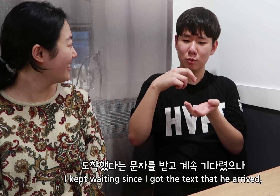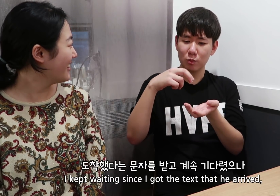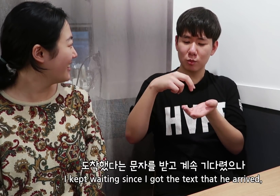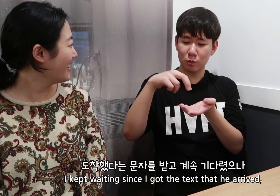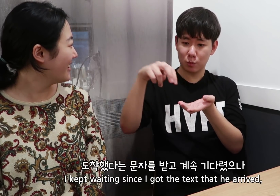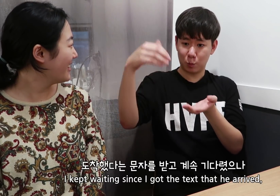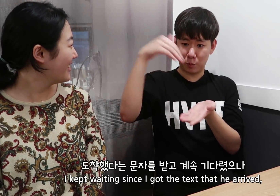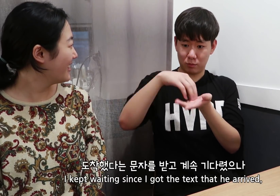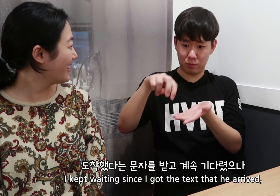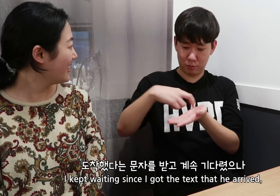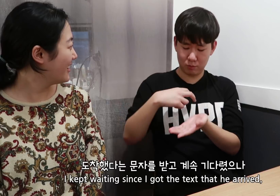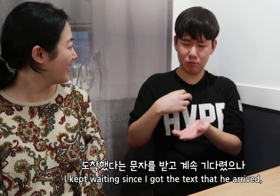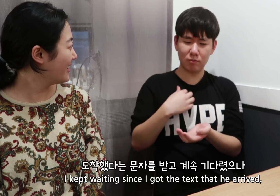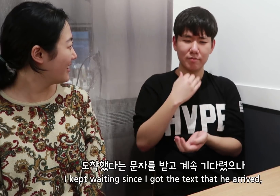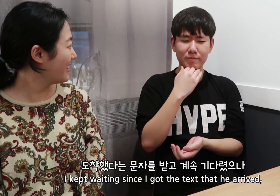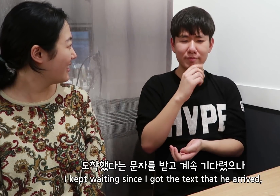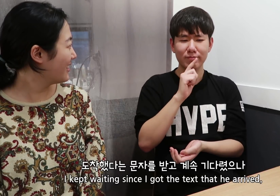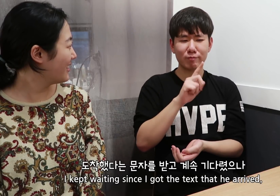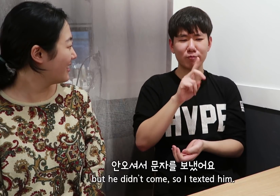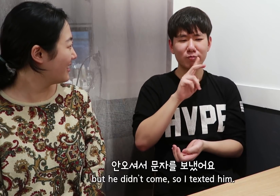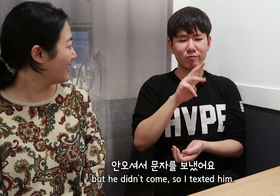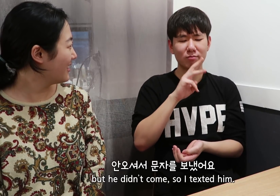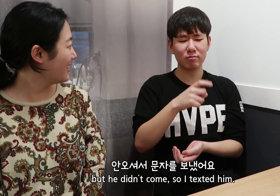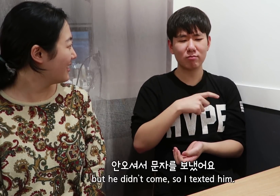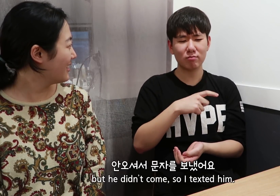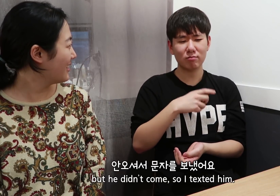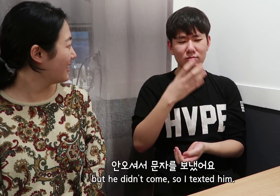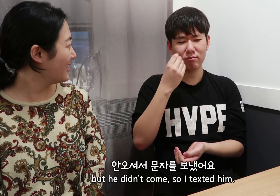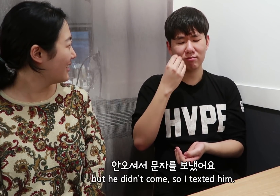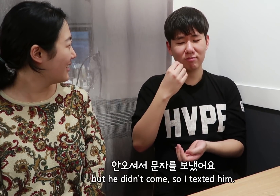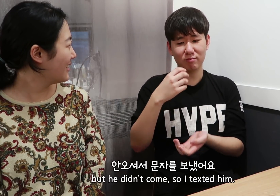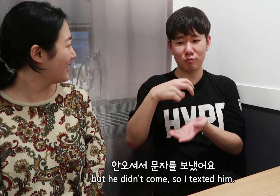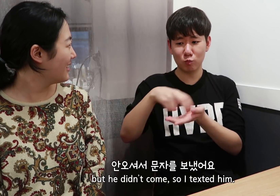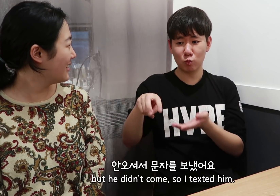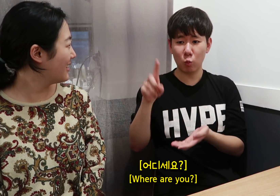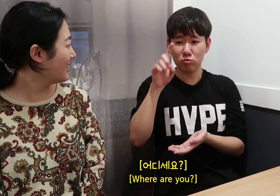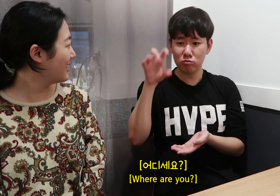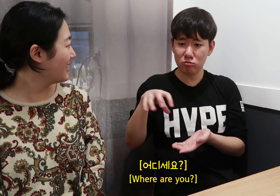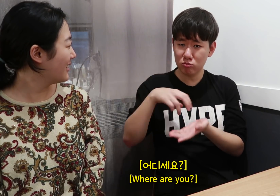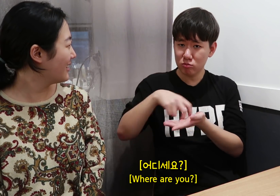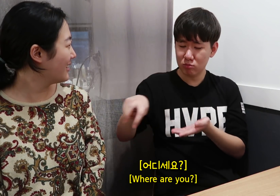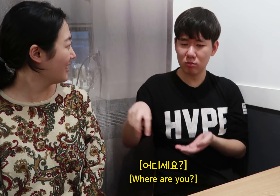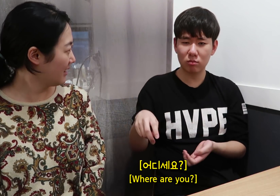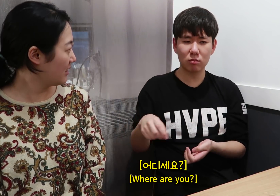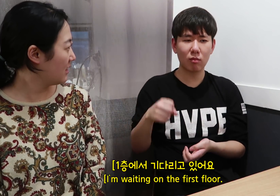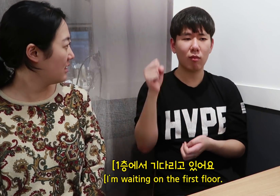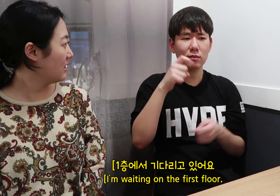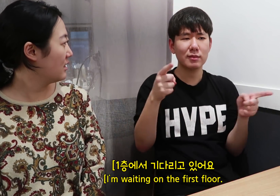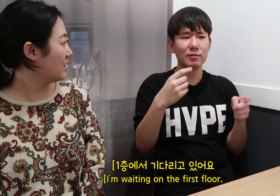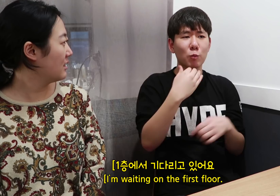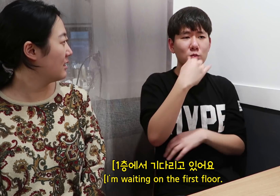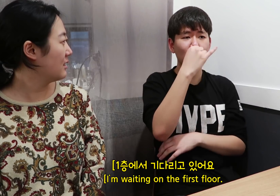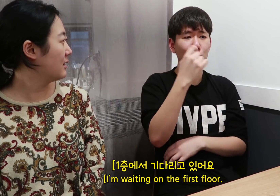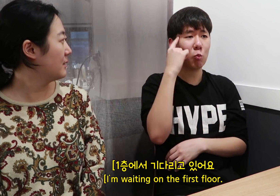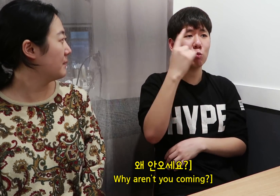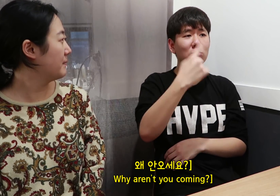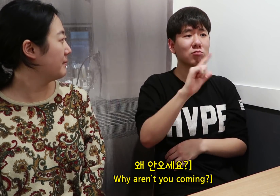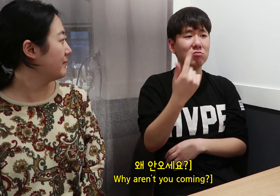I kept waiting since I got the text that he arrived, but he didn’t come, so I texted him. [Where are you?] [I’m waiting on the first floor.